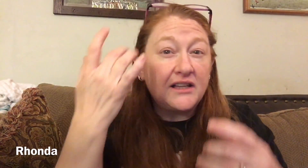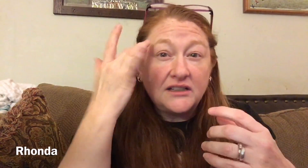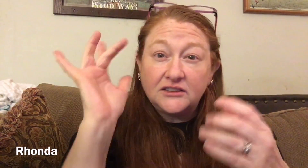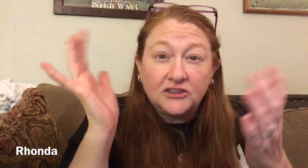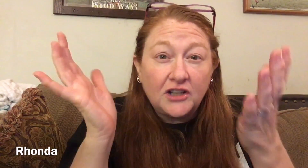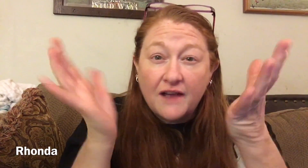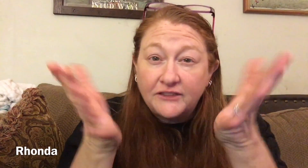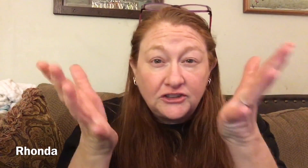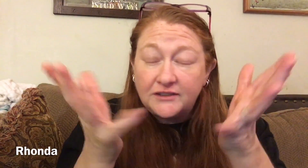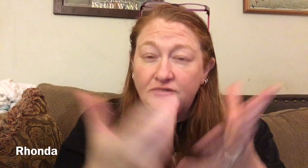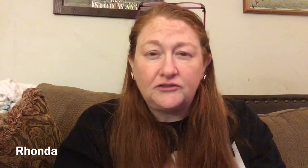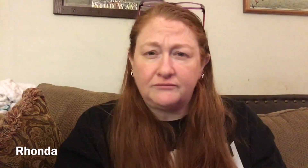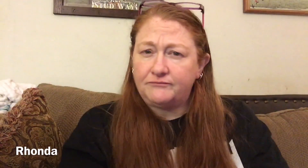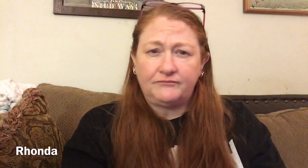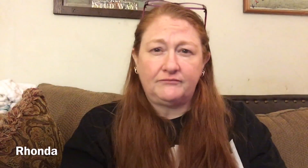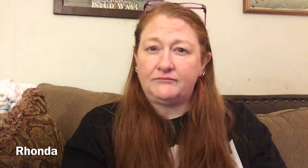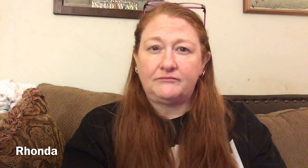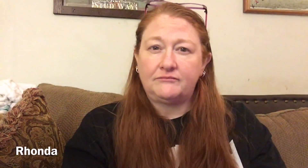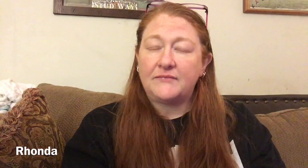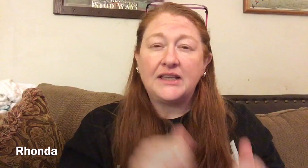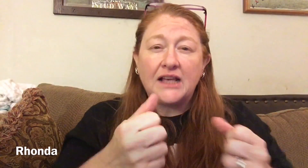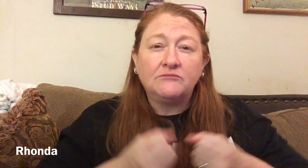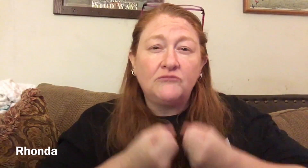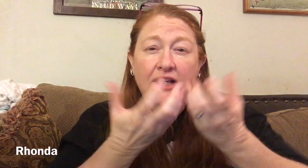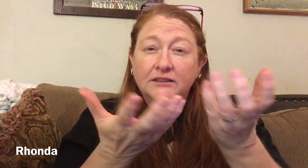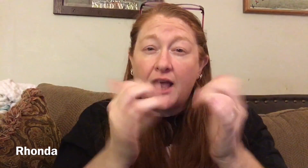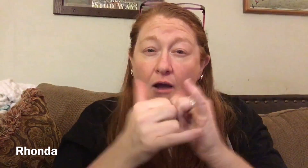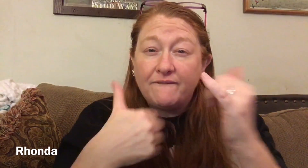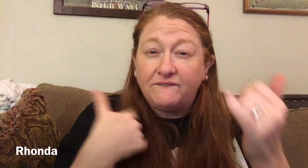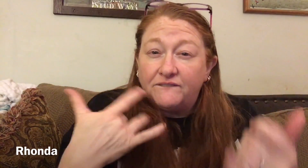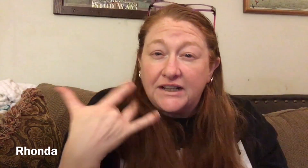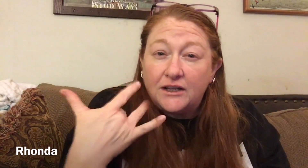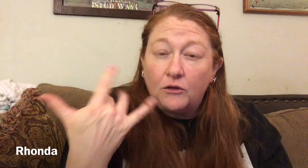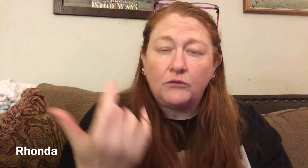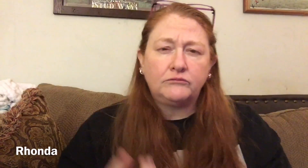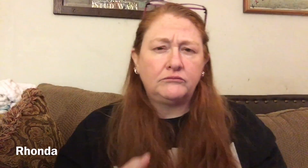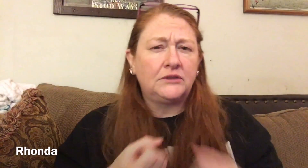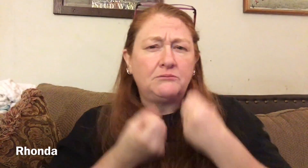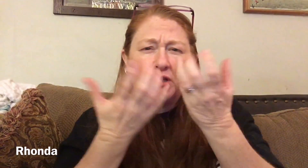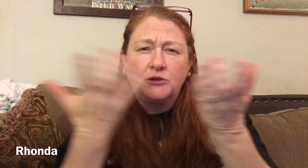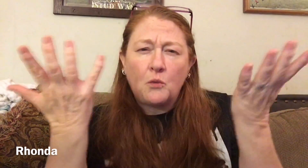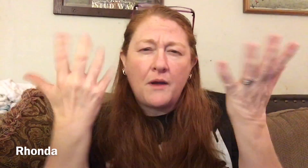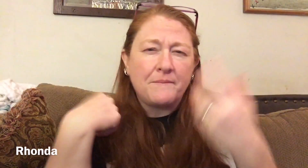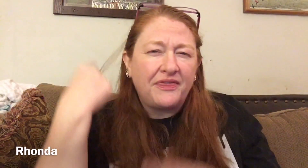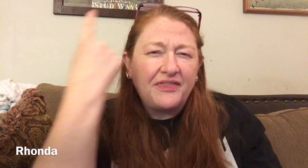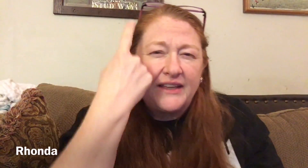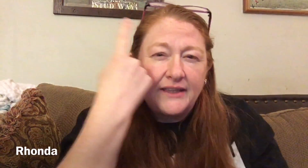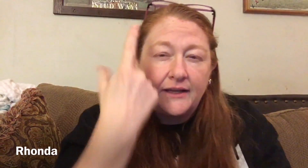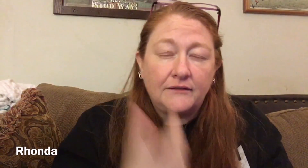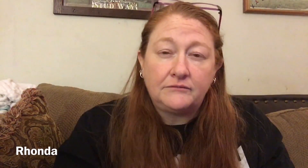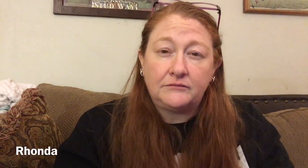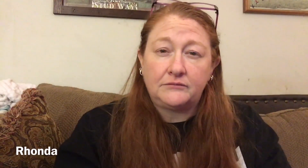like intelligent conversations. I can express what I am feeling... what I am thinking about..